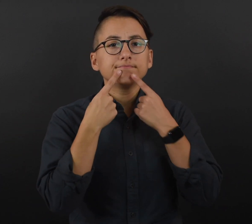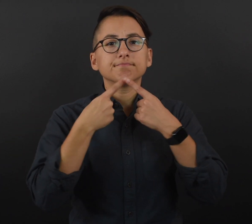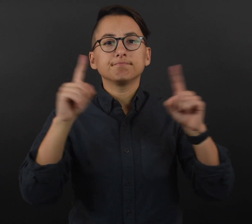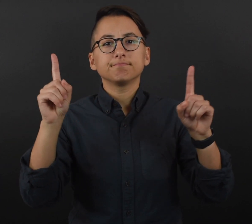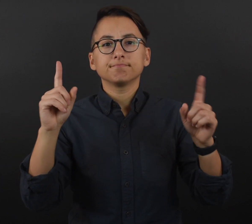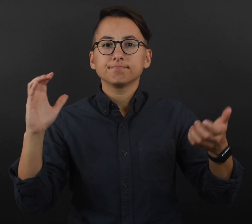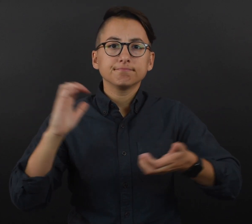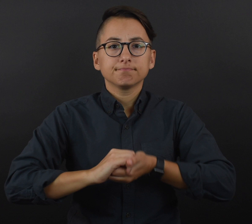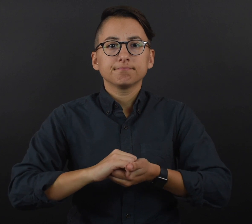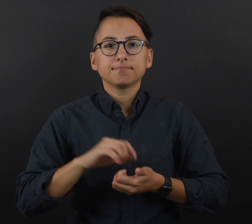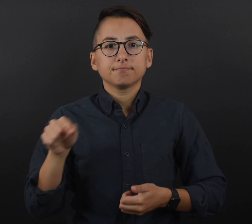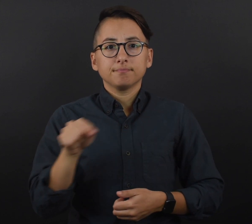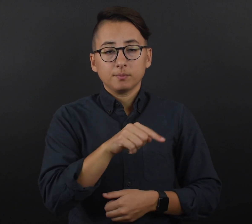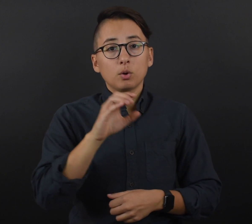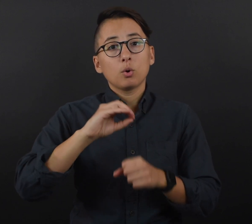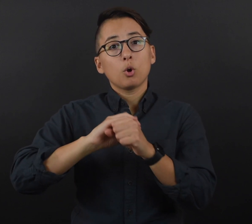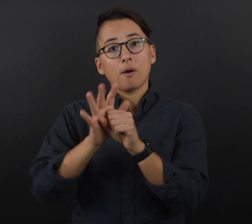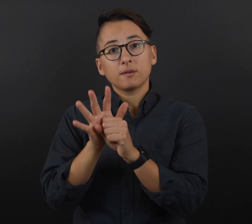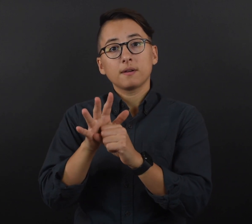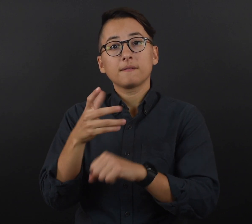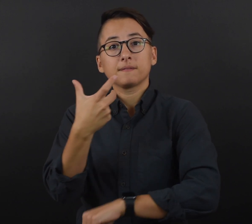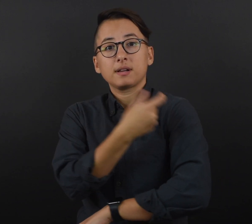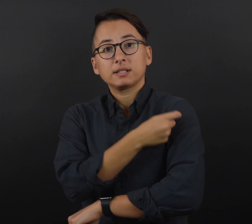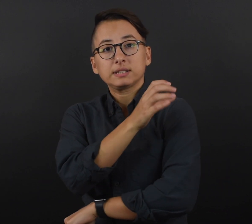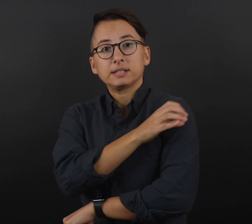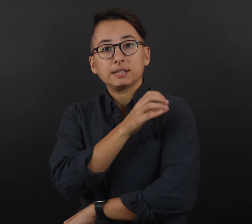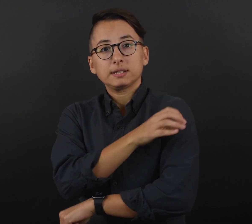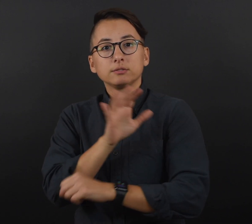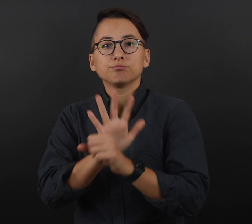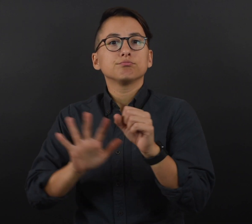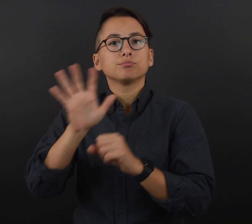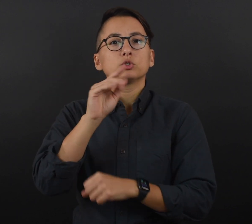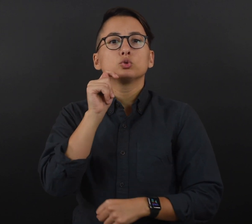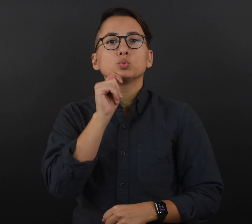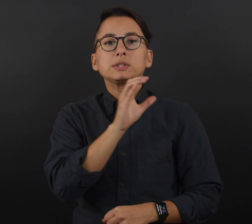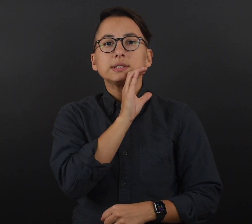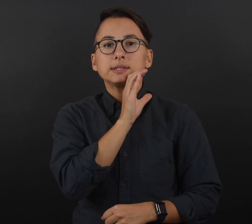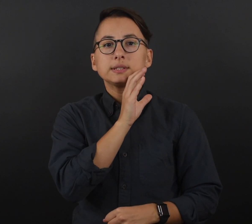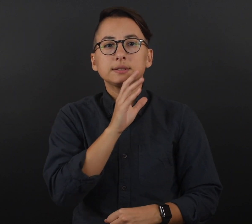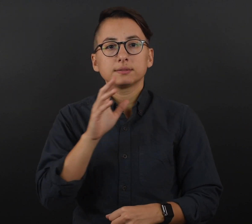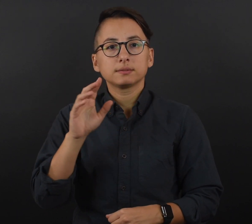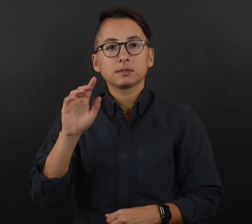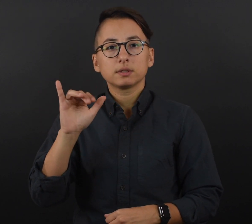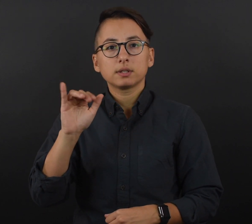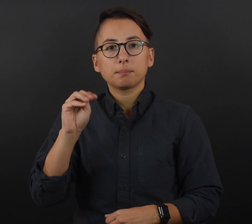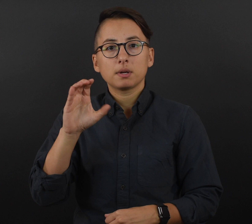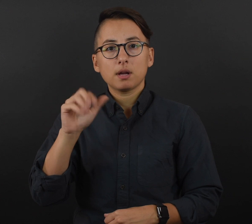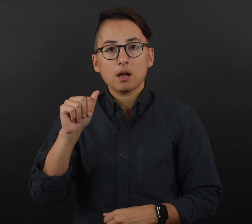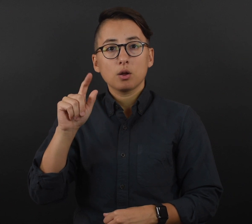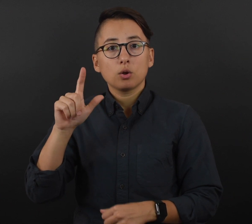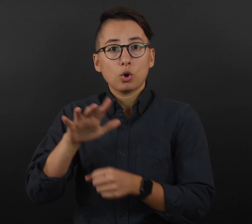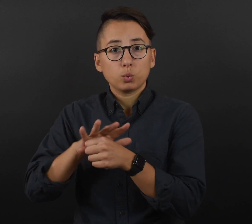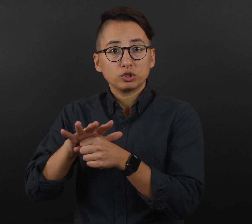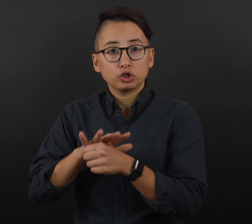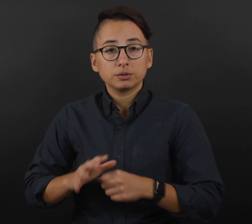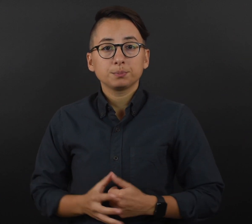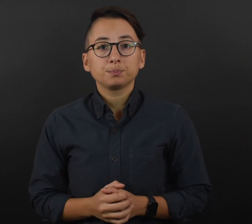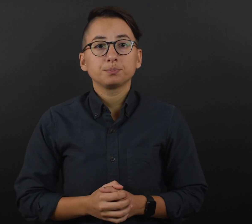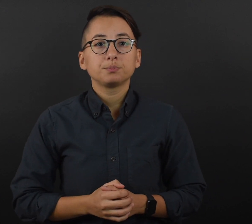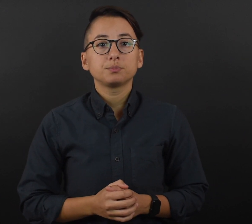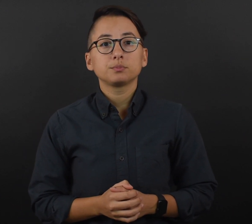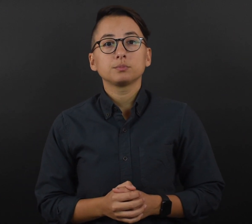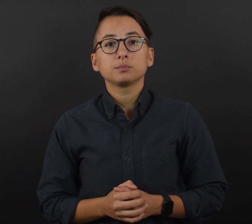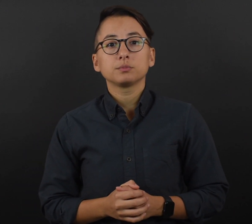Greater Twin Cities YMCA Locations